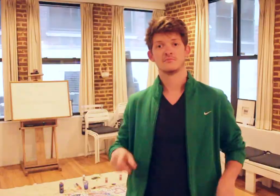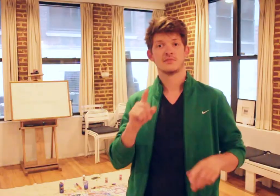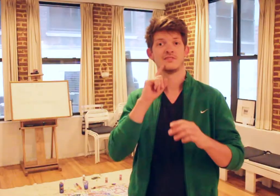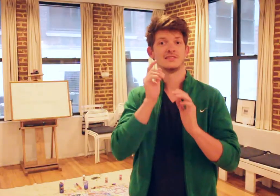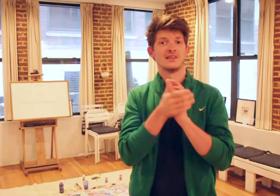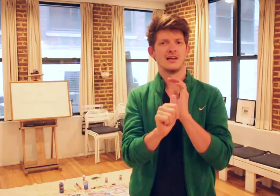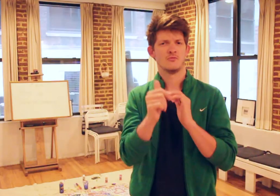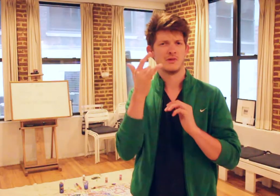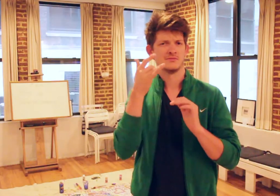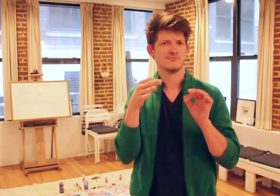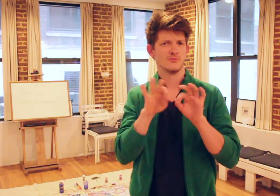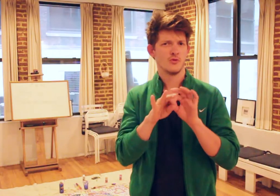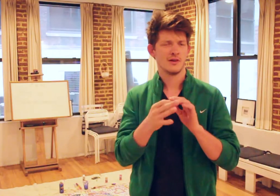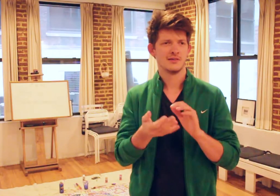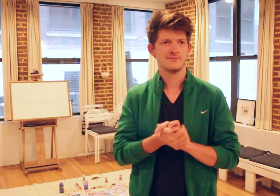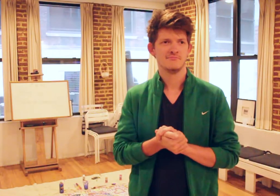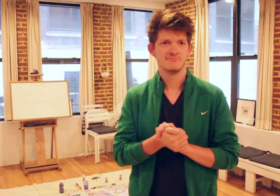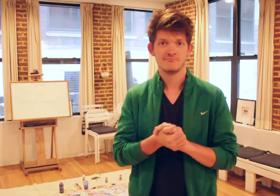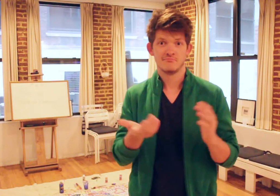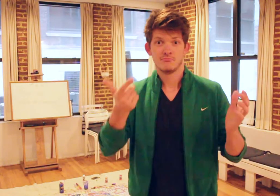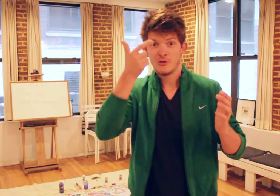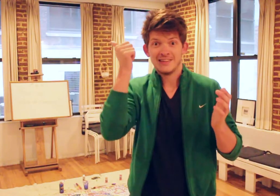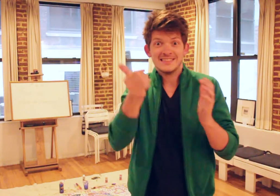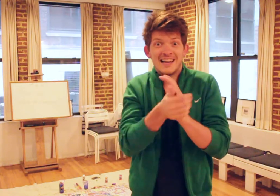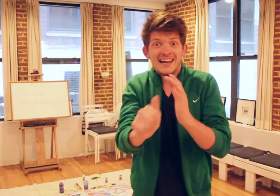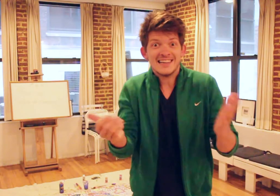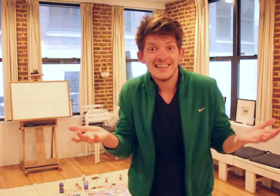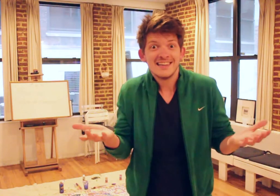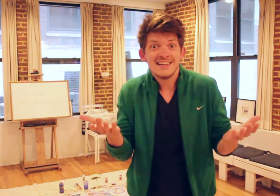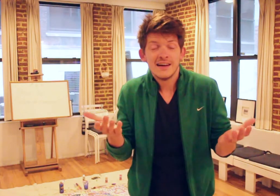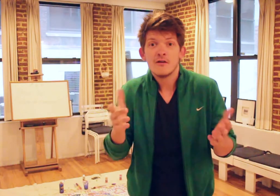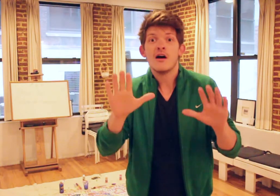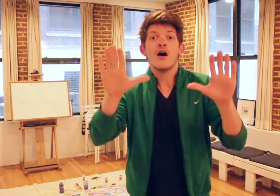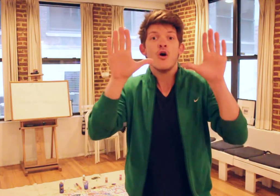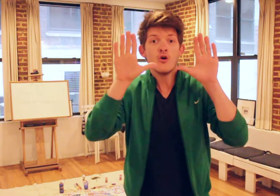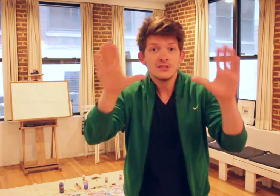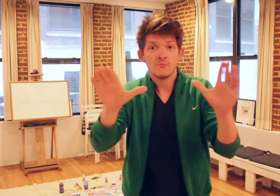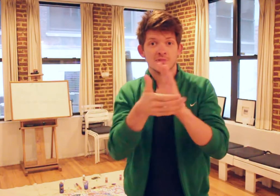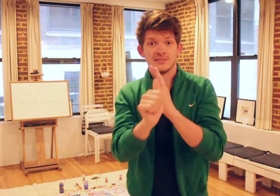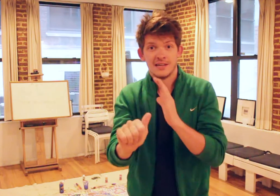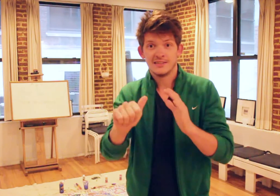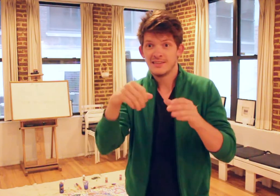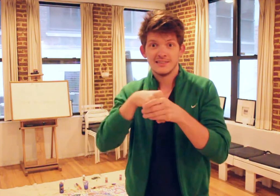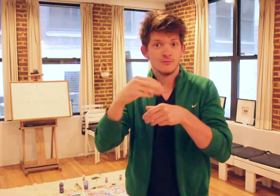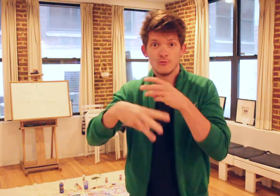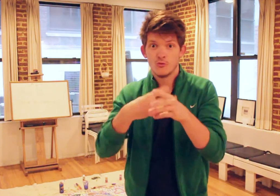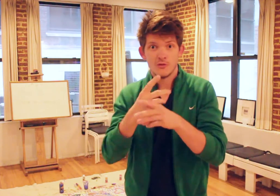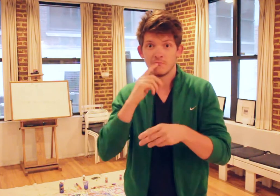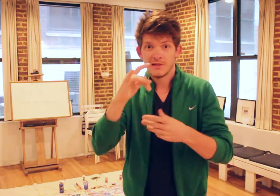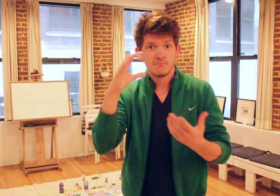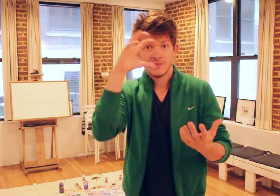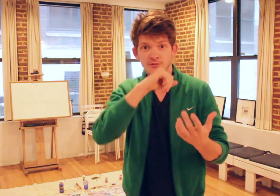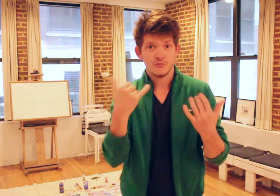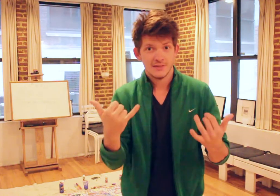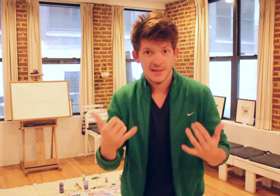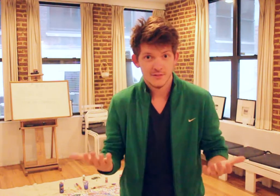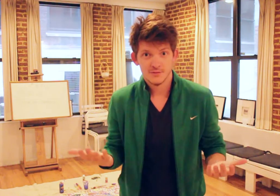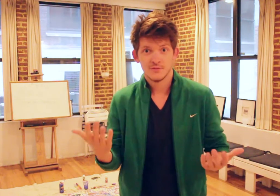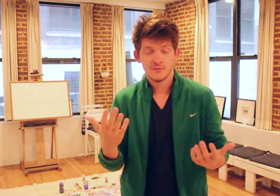Why is Deaf Talent important? Because it's TALENT! Think of the awesome talent around the world that we're missing right now!